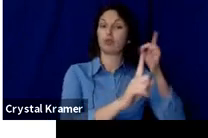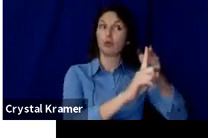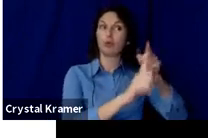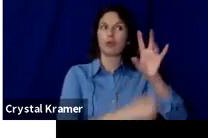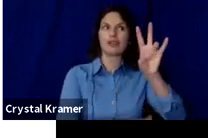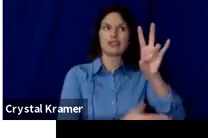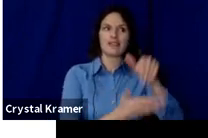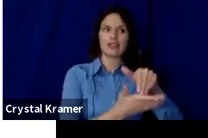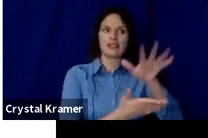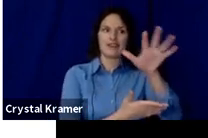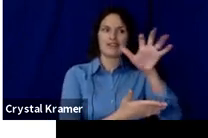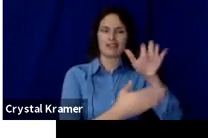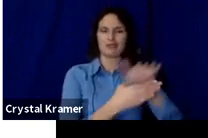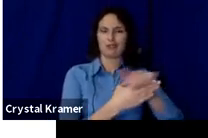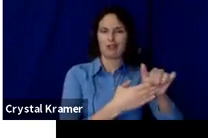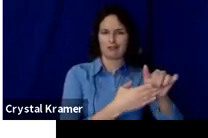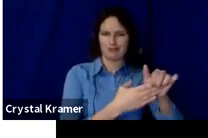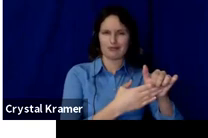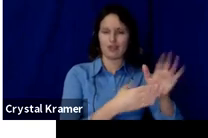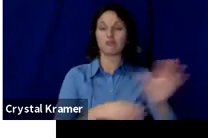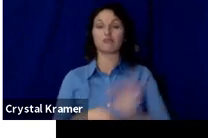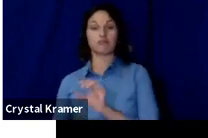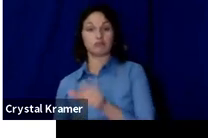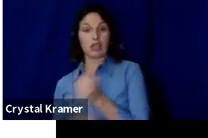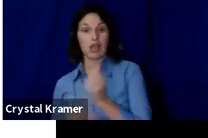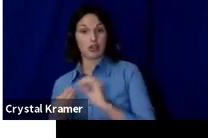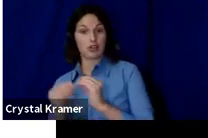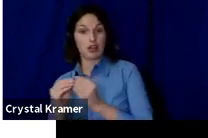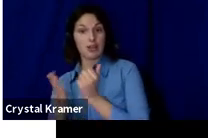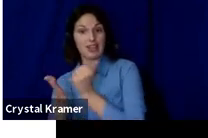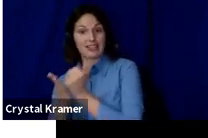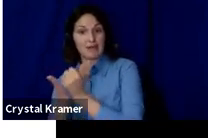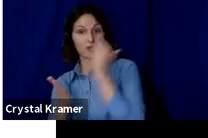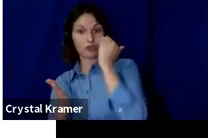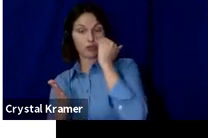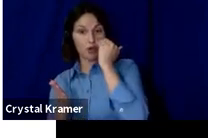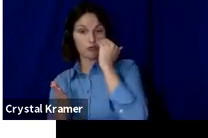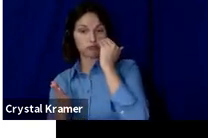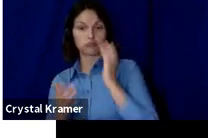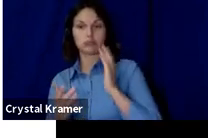Another number that is helpful to note is that of your network, one in four of the people